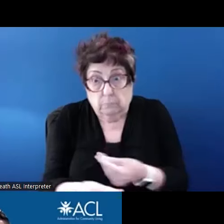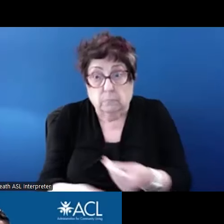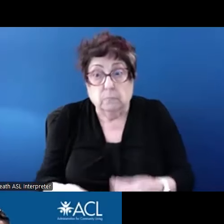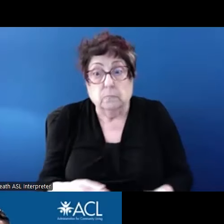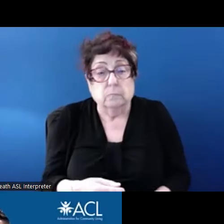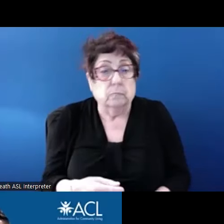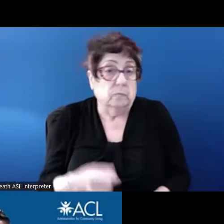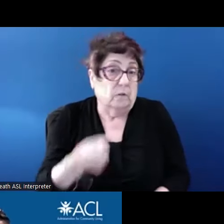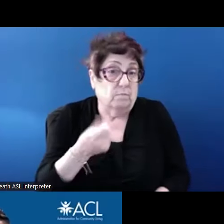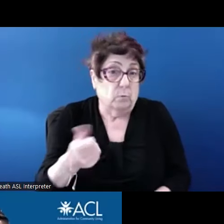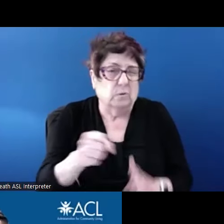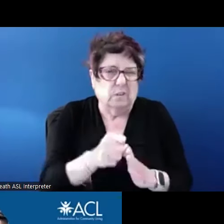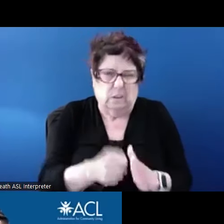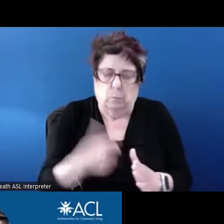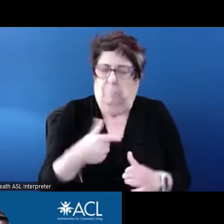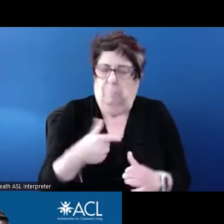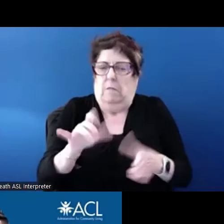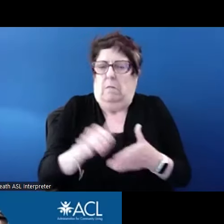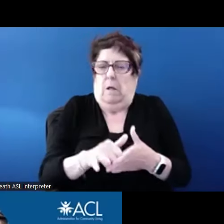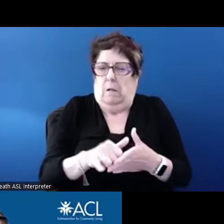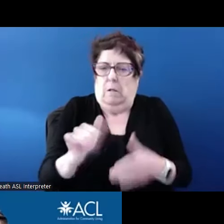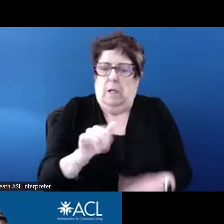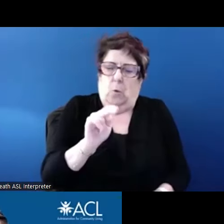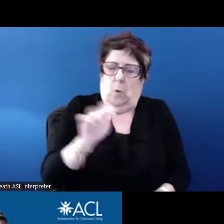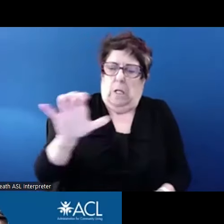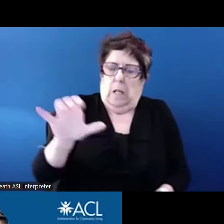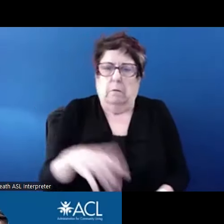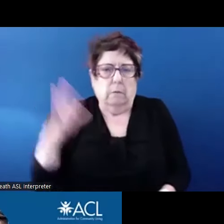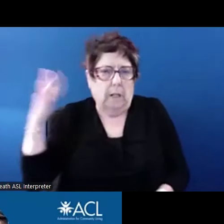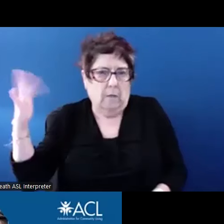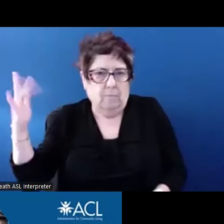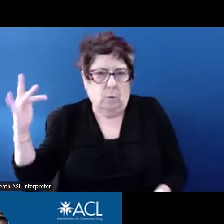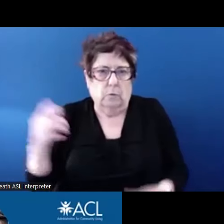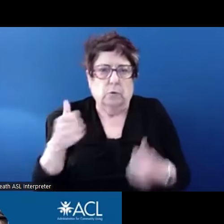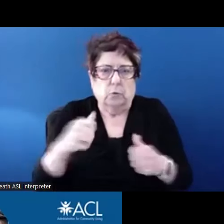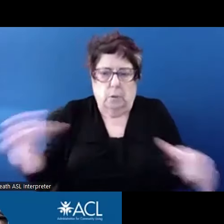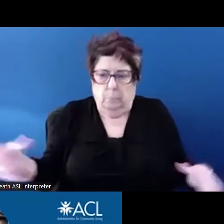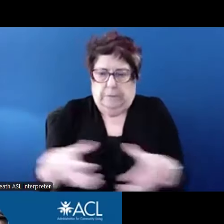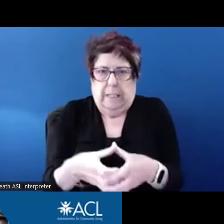and California where we are trying to help bring together PHAs you have mainstream vouchers and